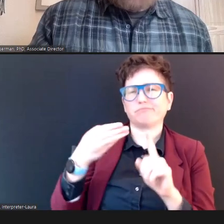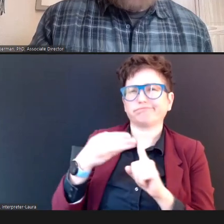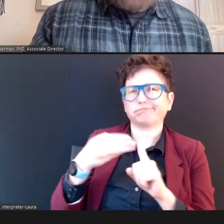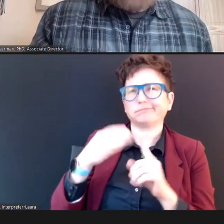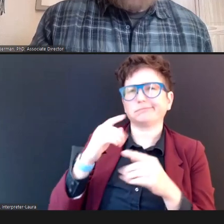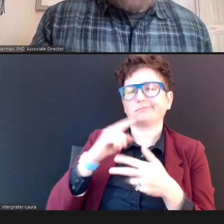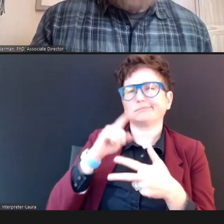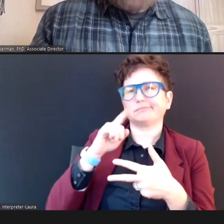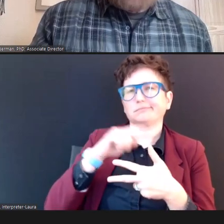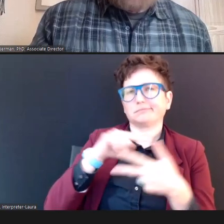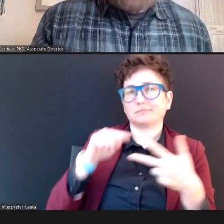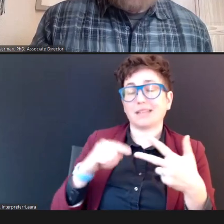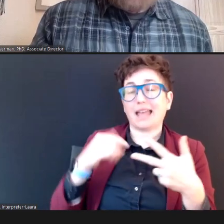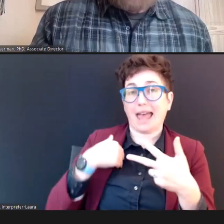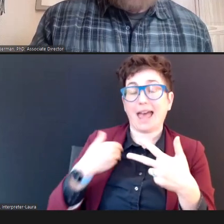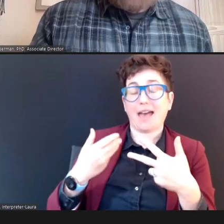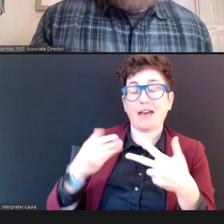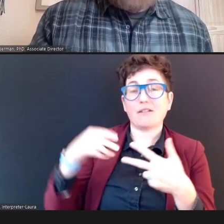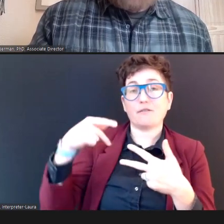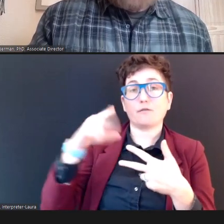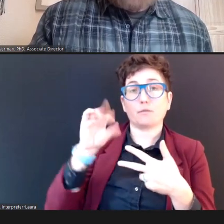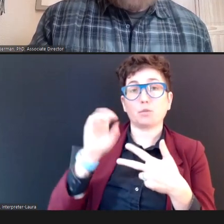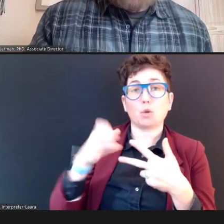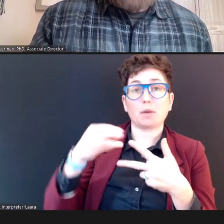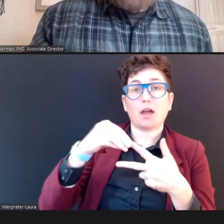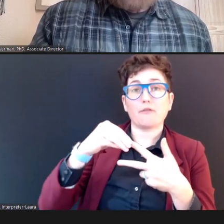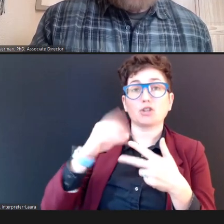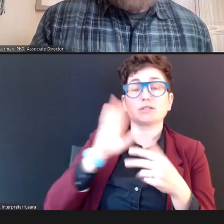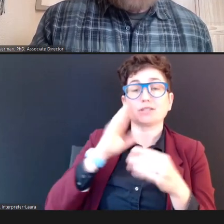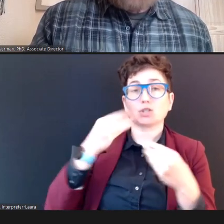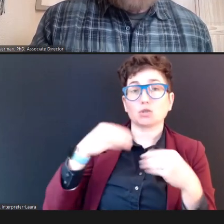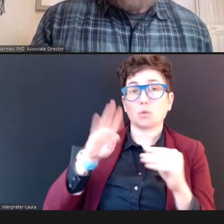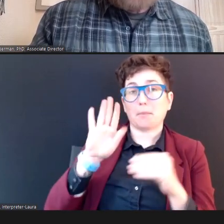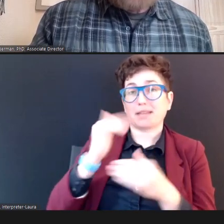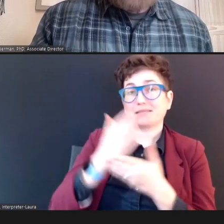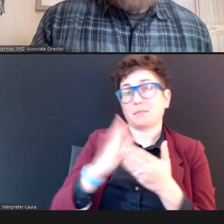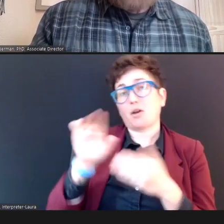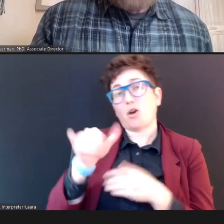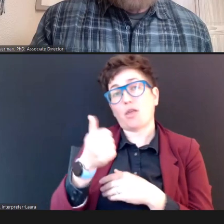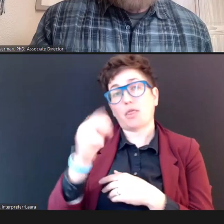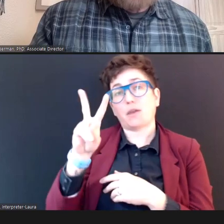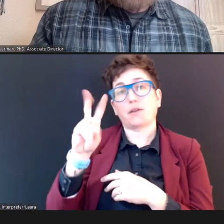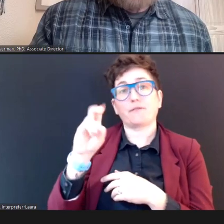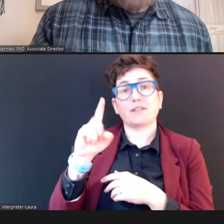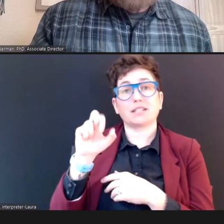some of these other vendors, for that specific machine, so there's